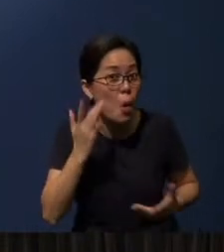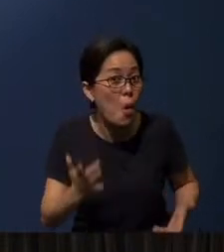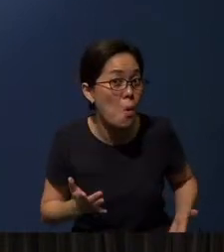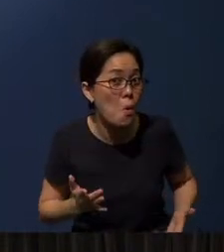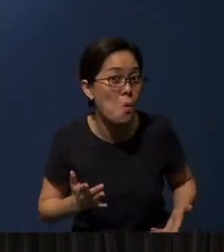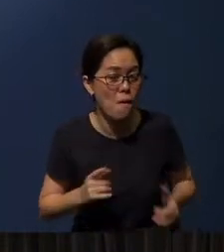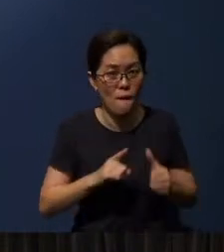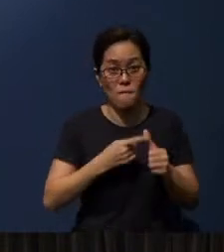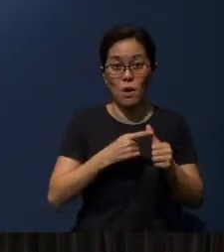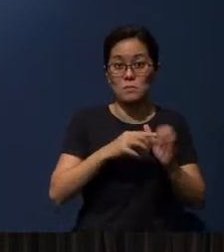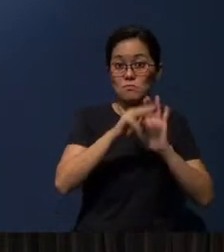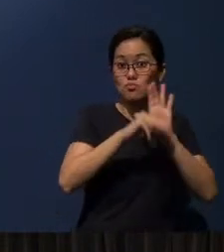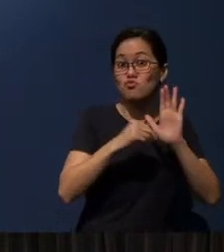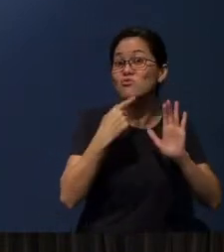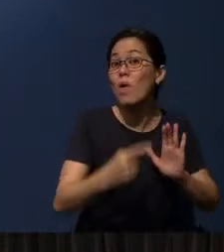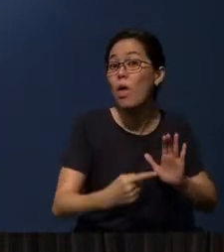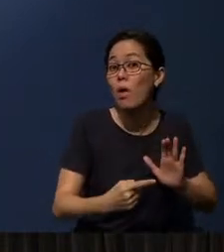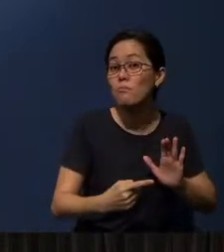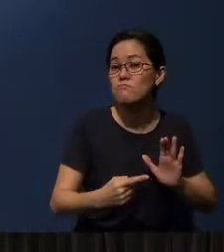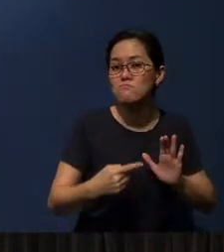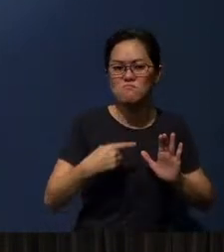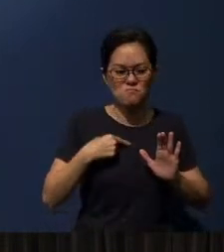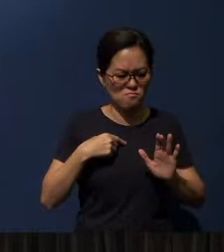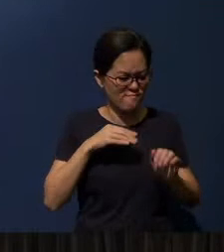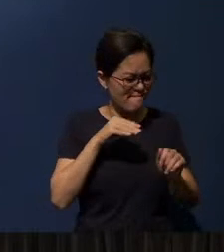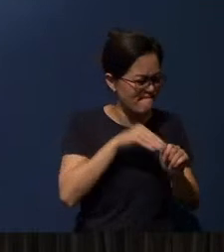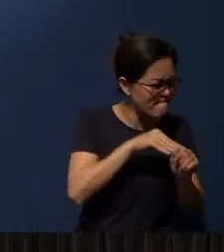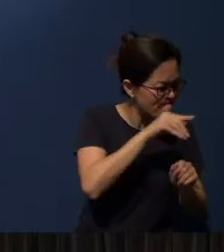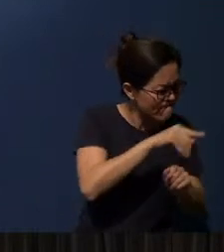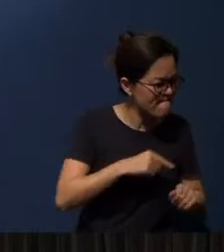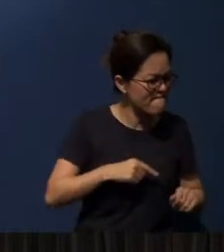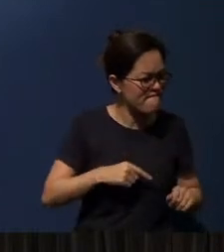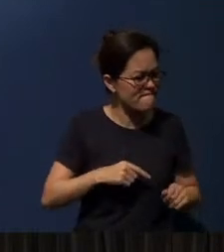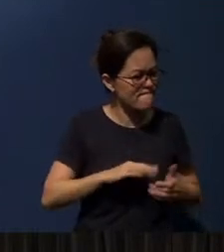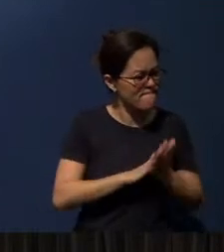First Moses says: ‘I will provoke you to jealousy